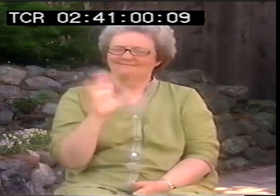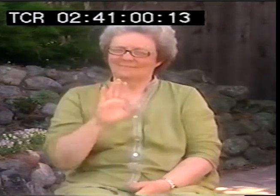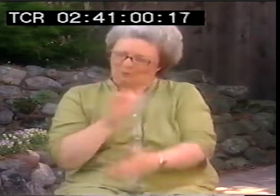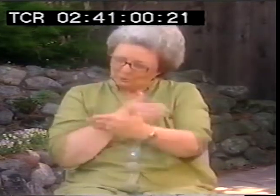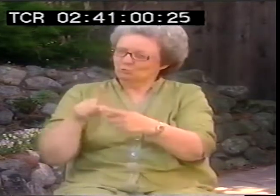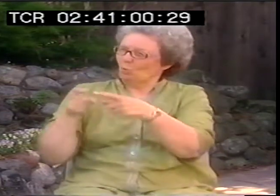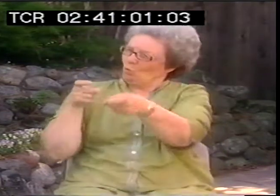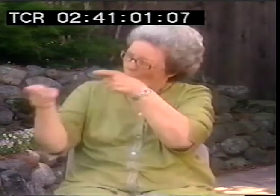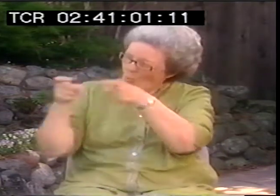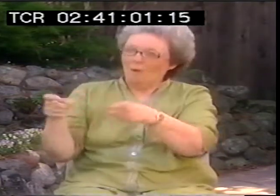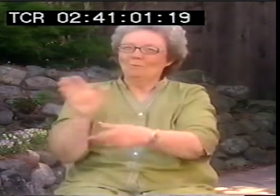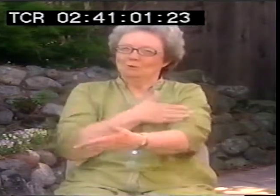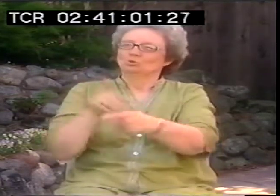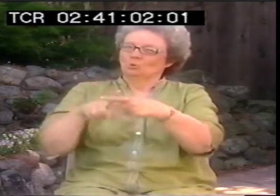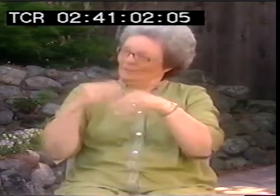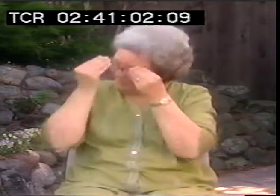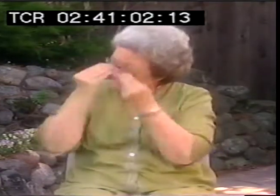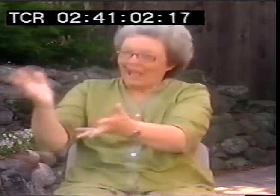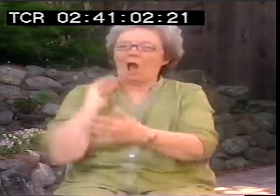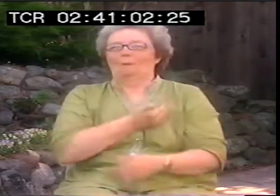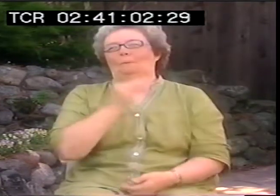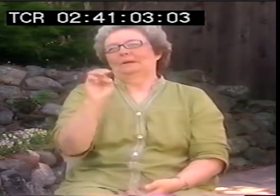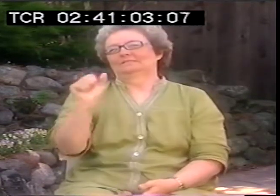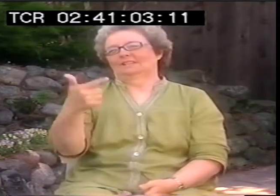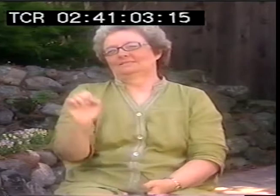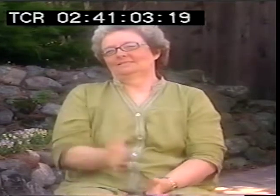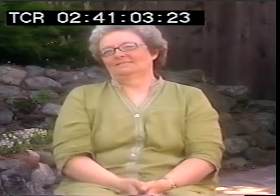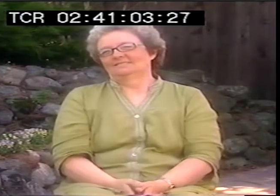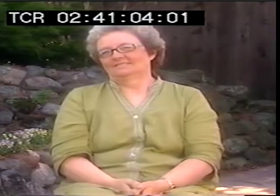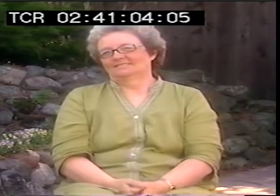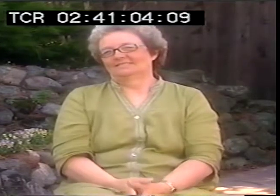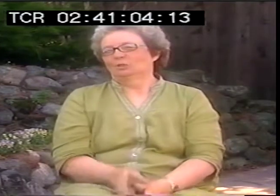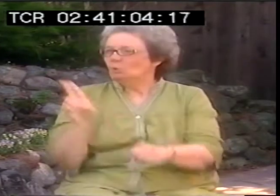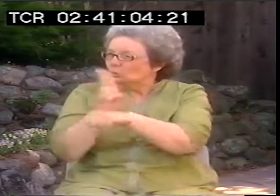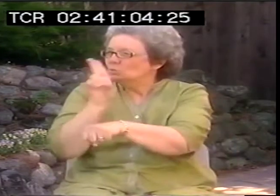No the music's just to control them. You know, just to get our message out. Use it.